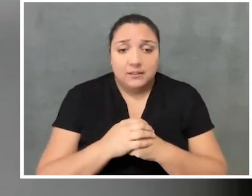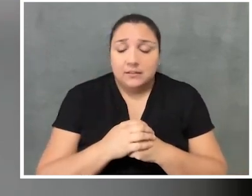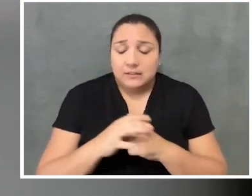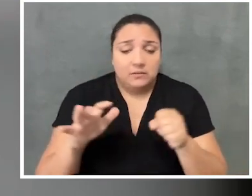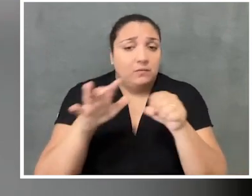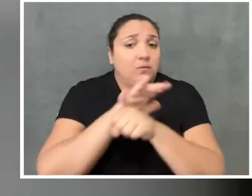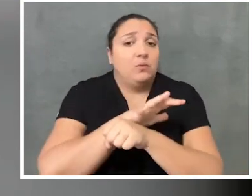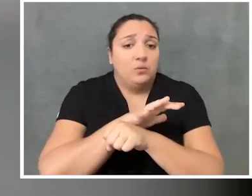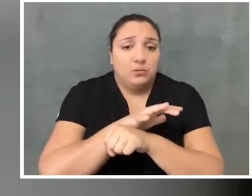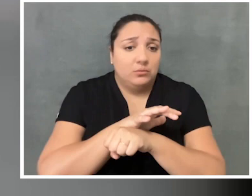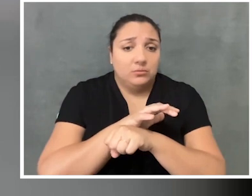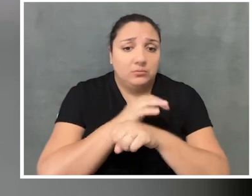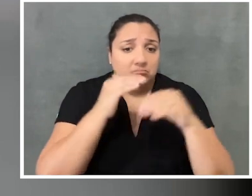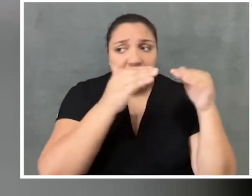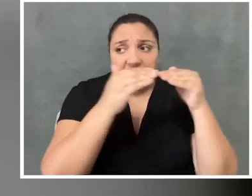as fully as anybody else.